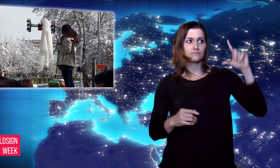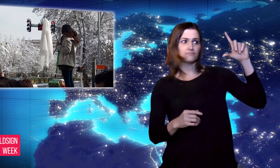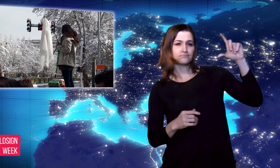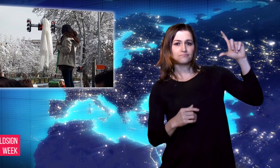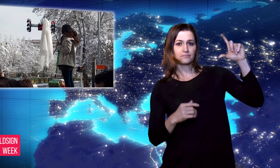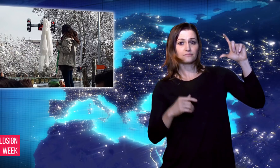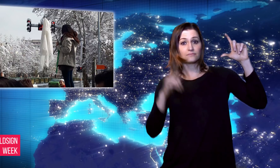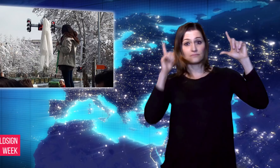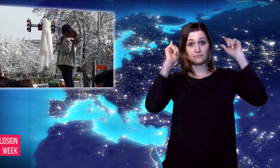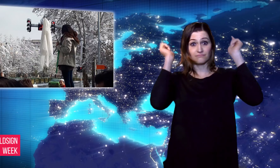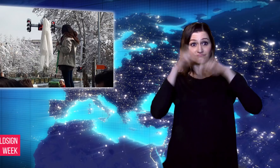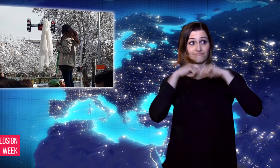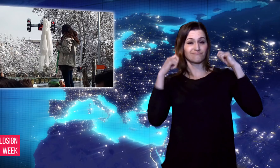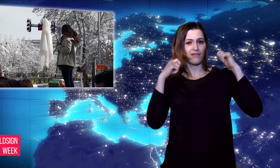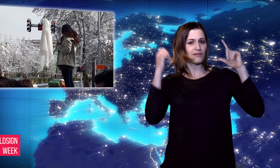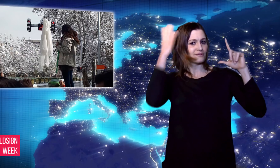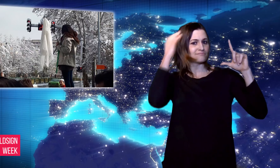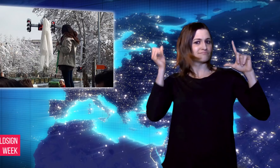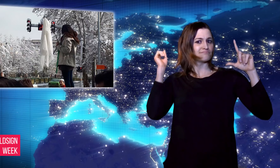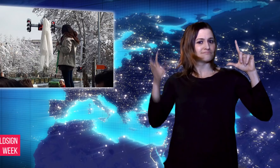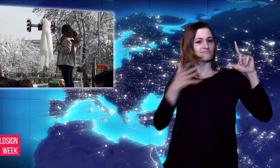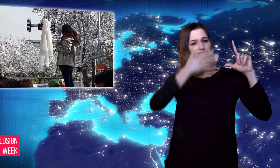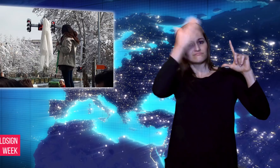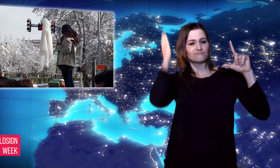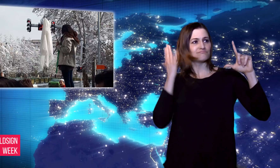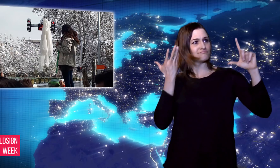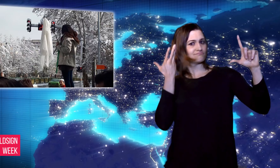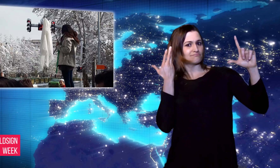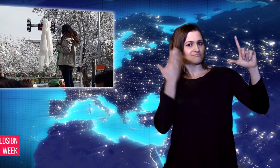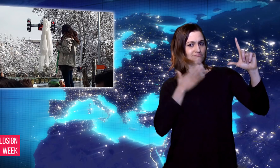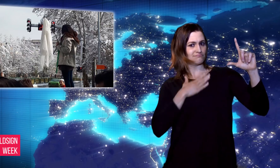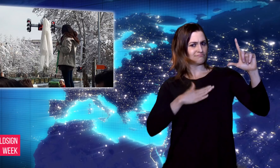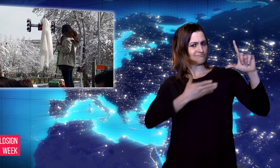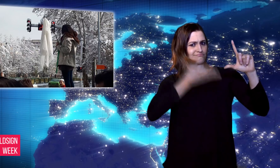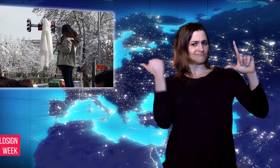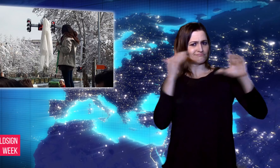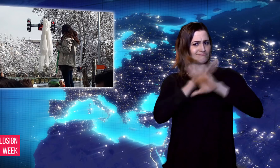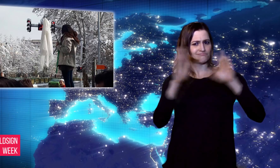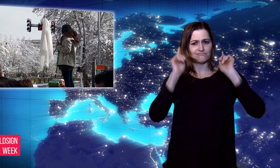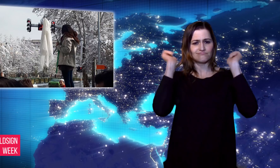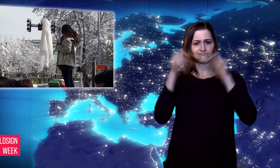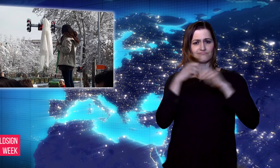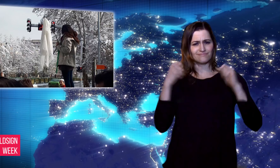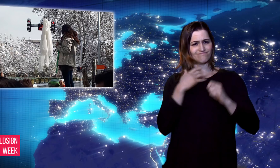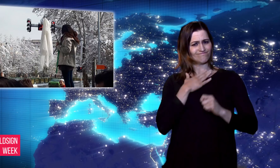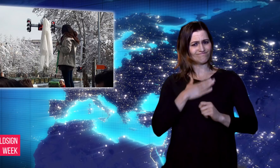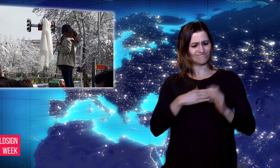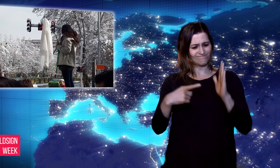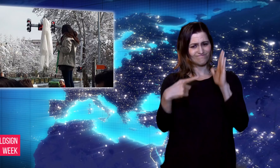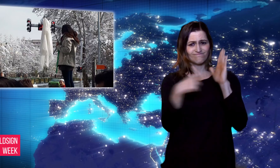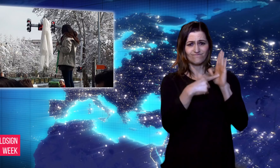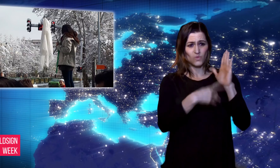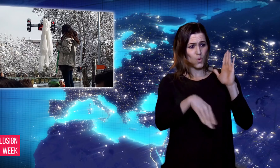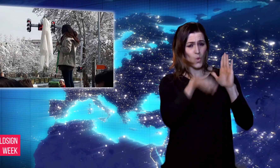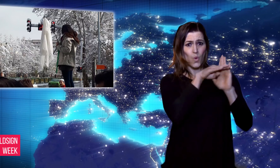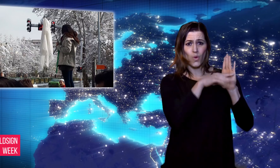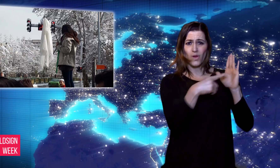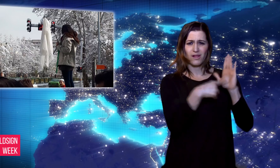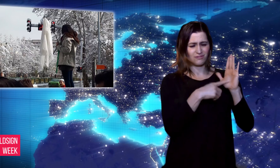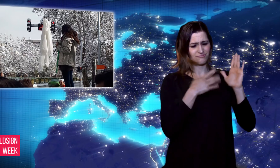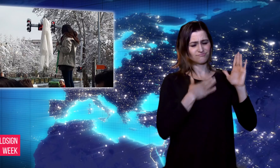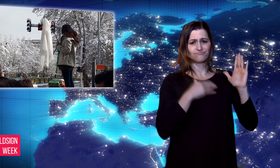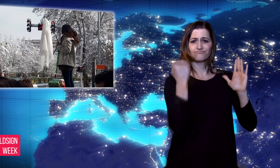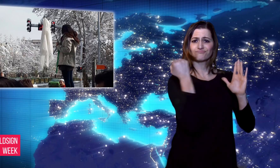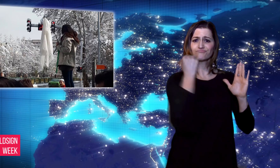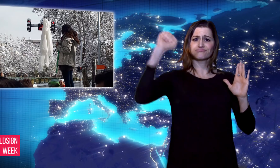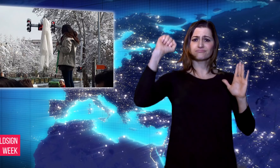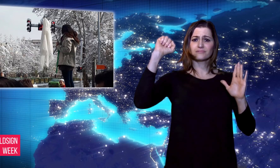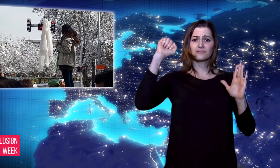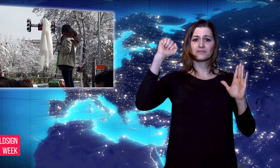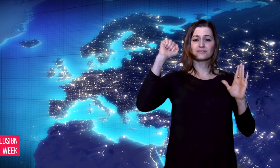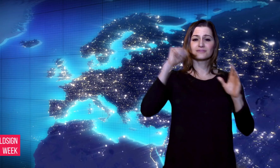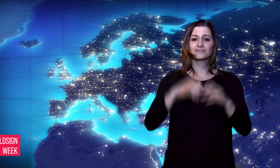bareheaded in defiance of the law.